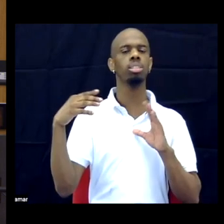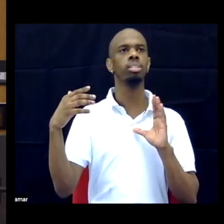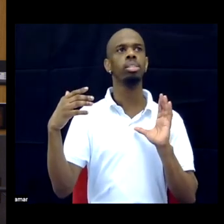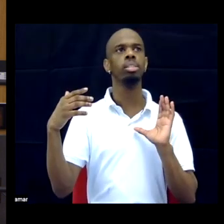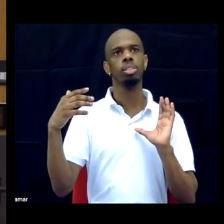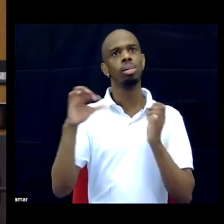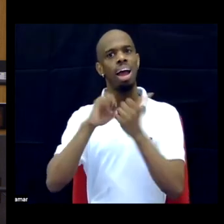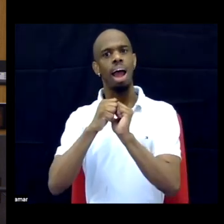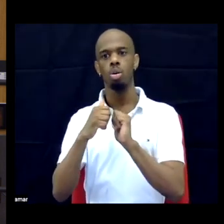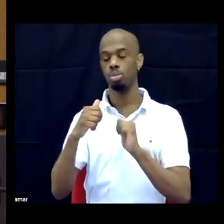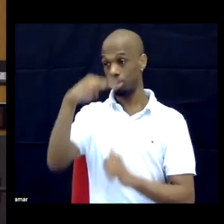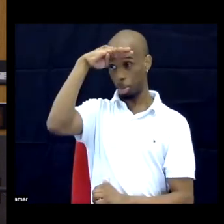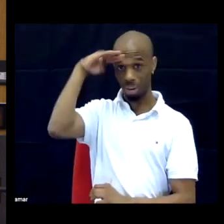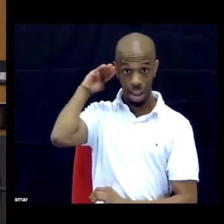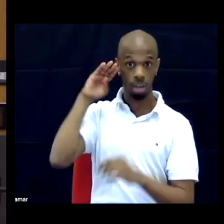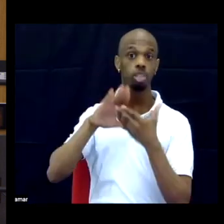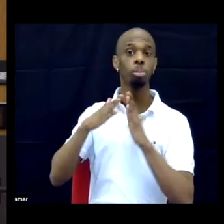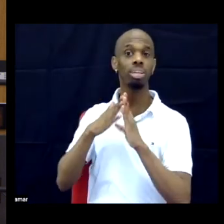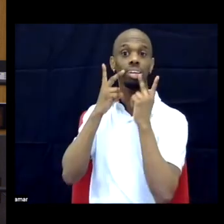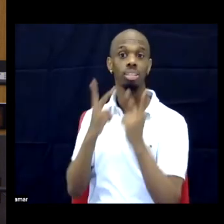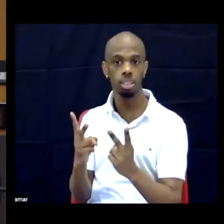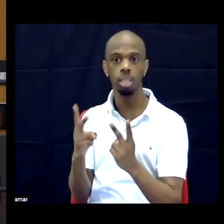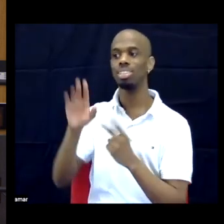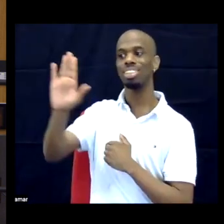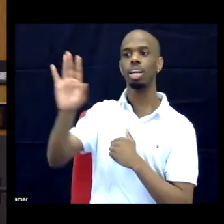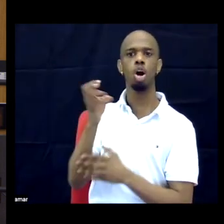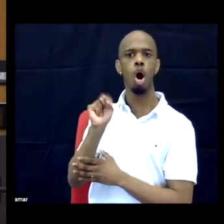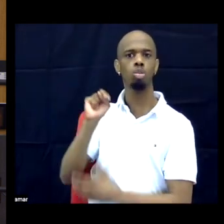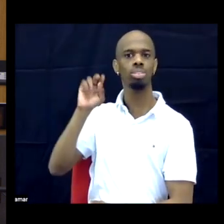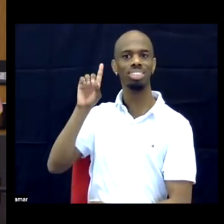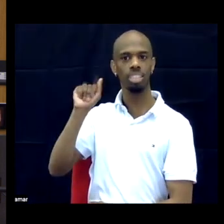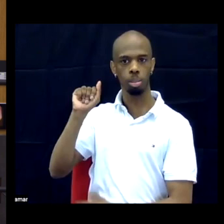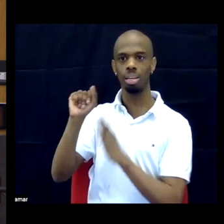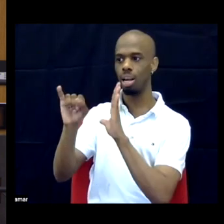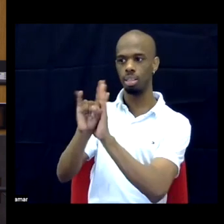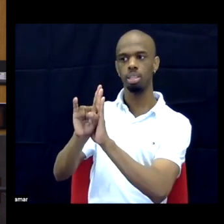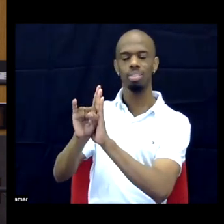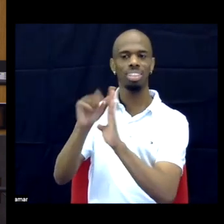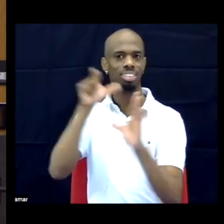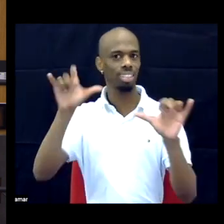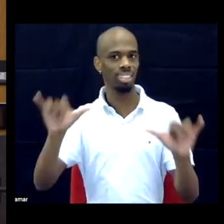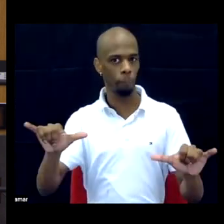folks did and have. They stayed in black studies and other realms.